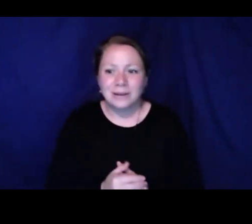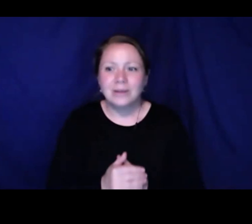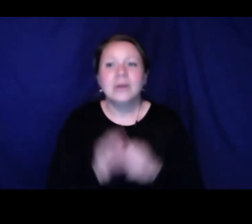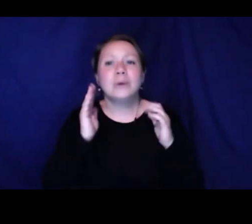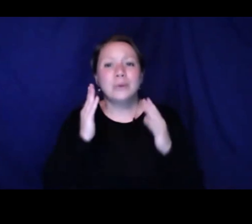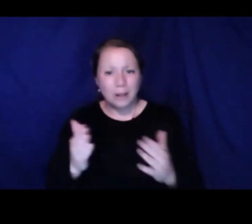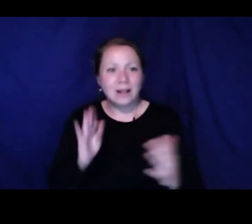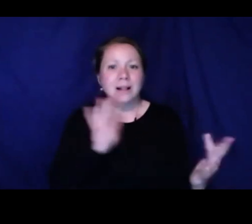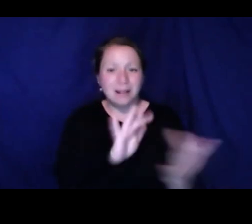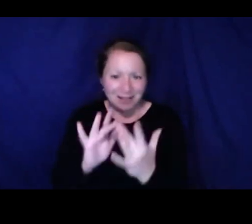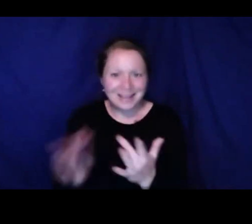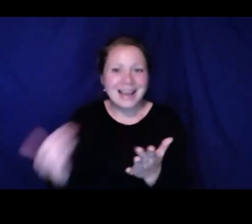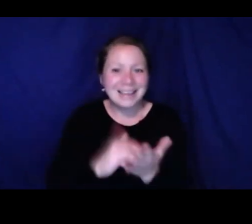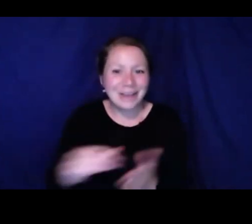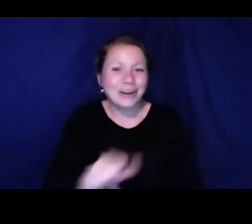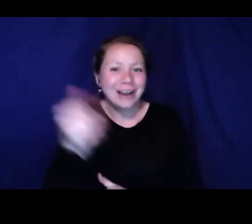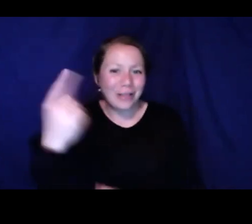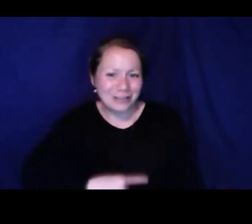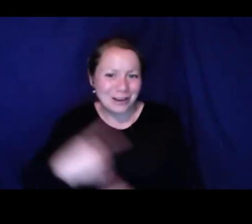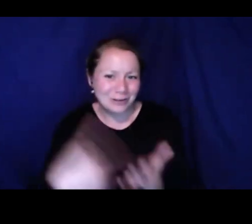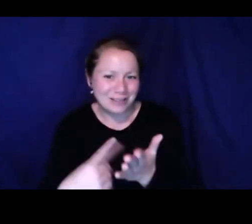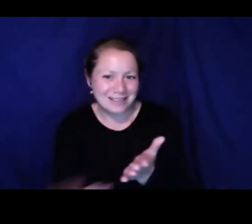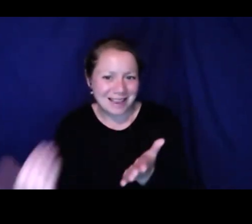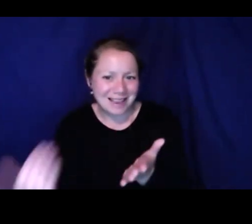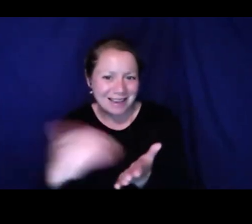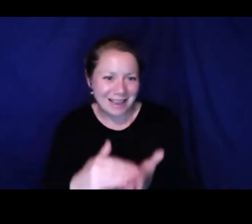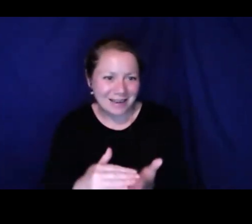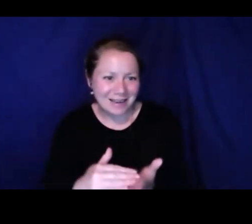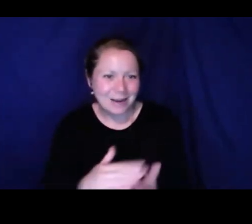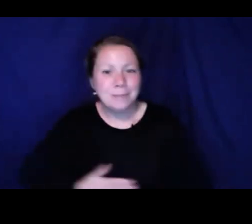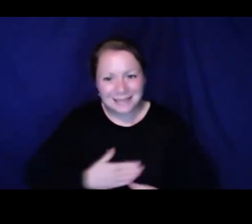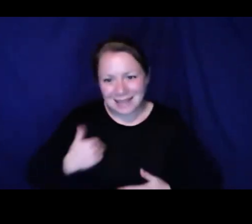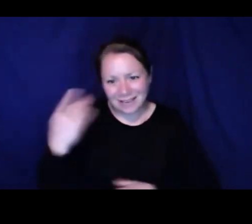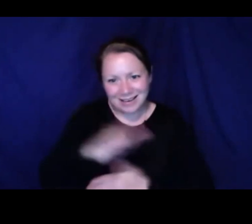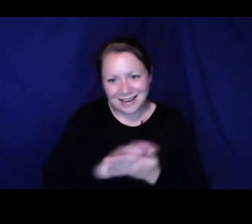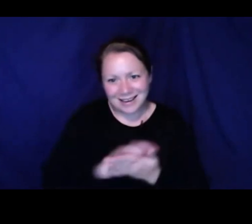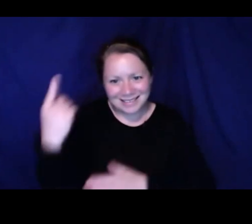knowledge and wisdom and the time you shared with us. Thank you. And we will get back to you and call you